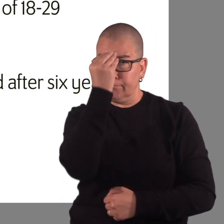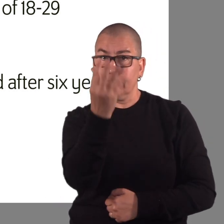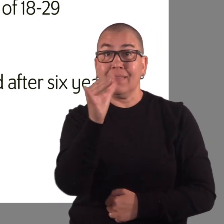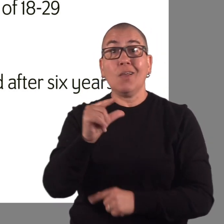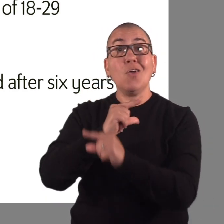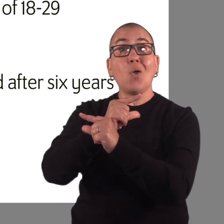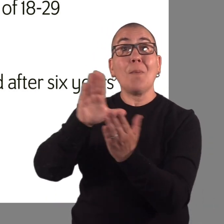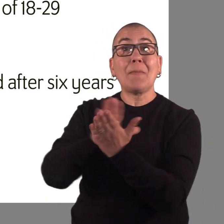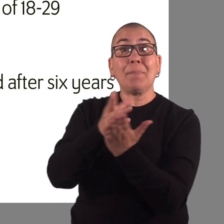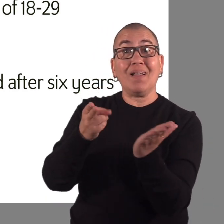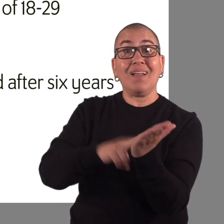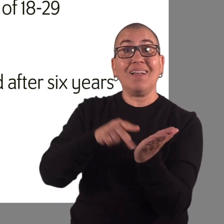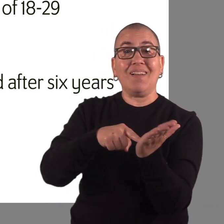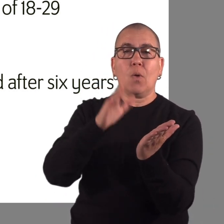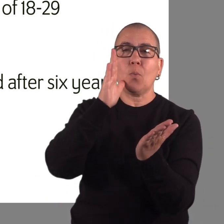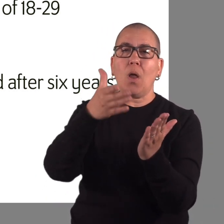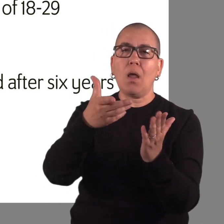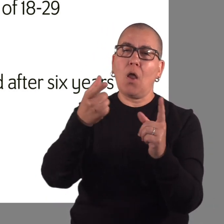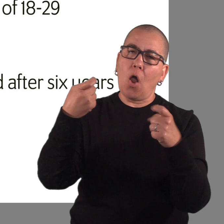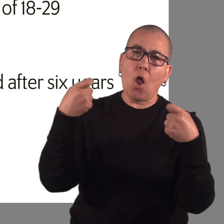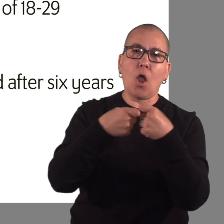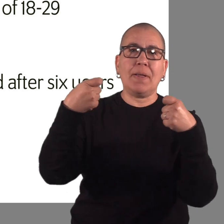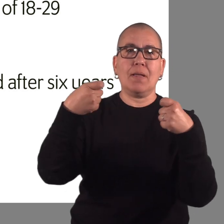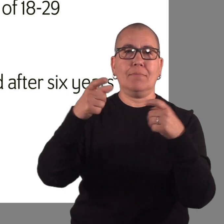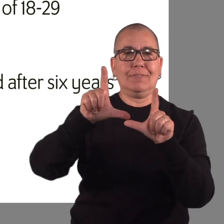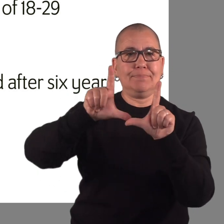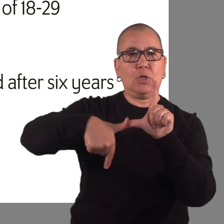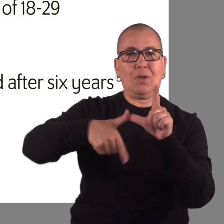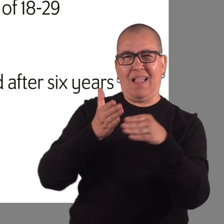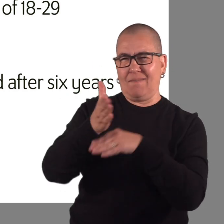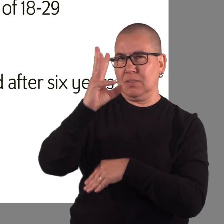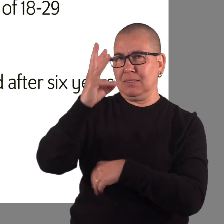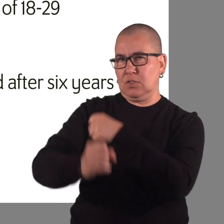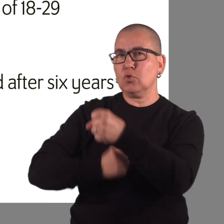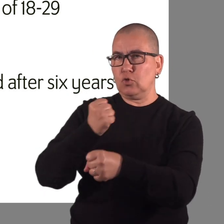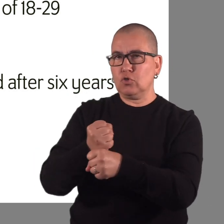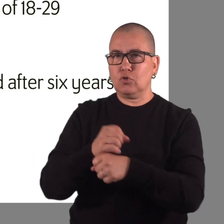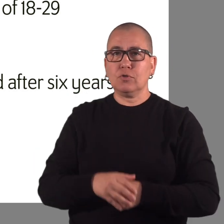it will automatically end after 6 years.